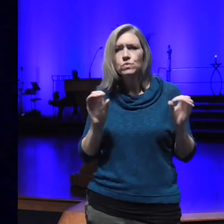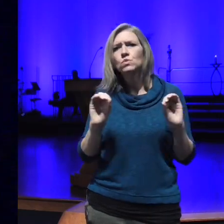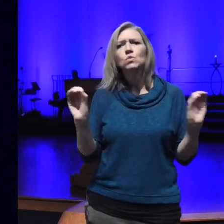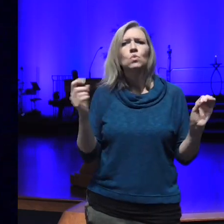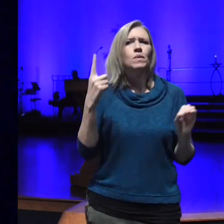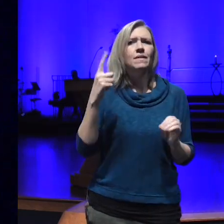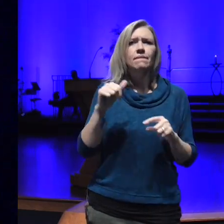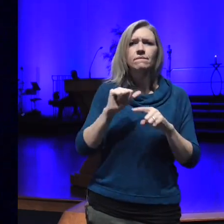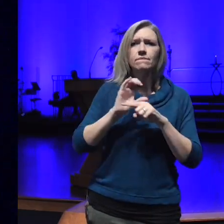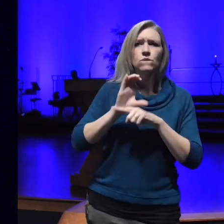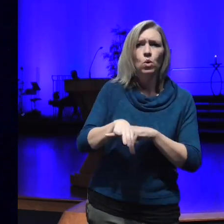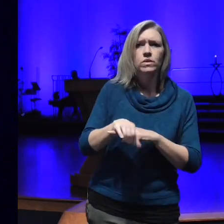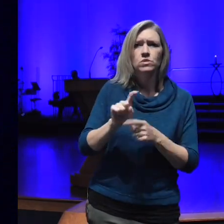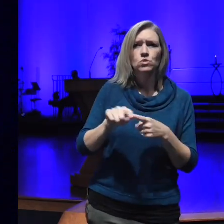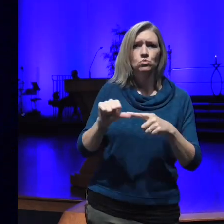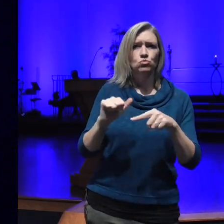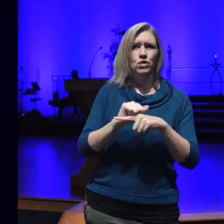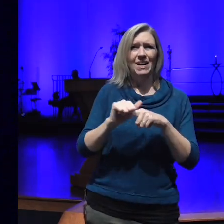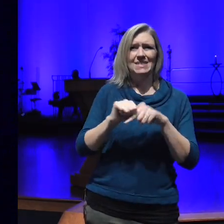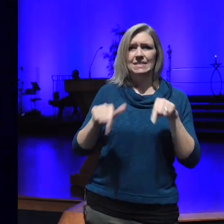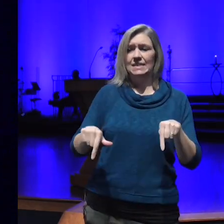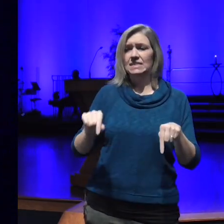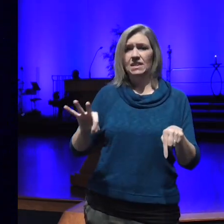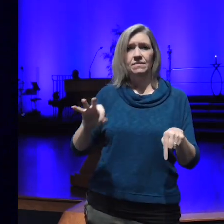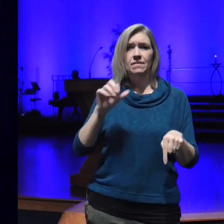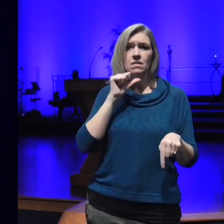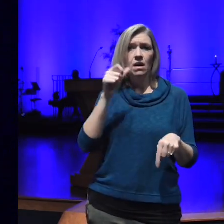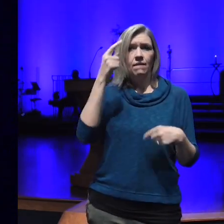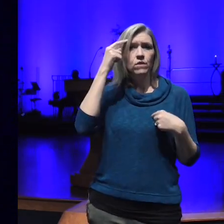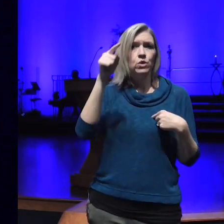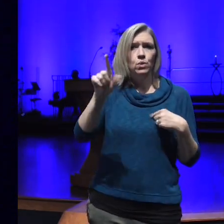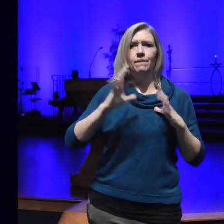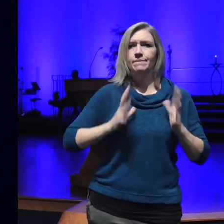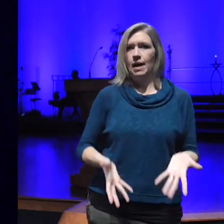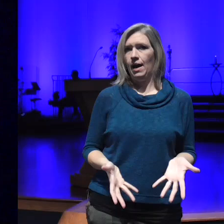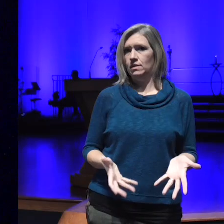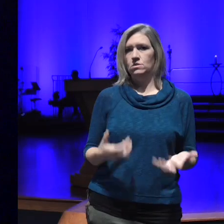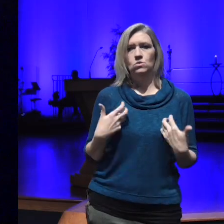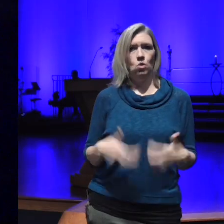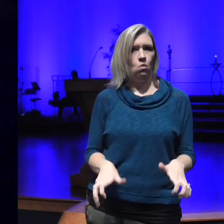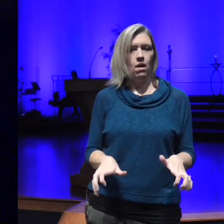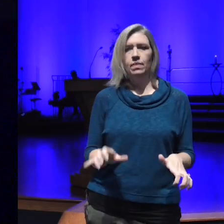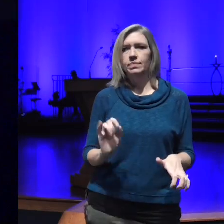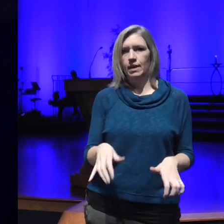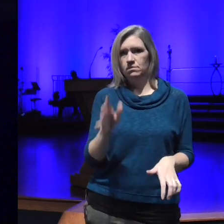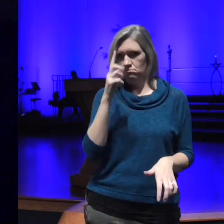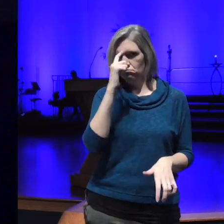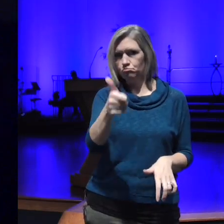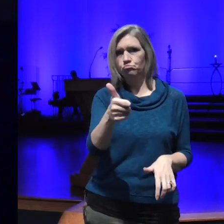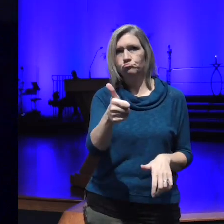so if you want to say nope that's not for me you are totally at choice for those who are choosing